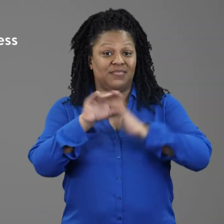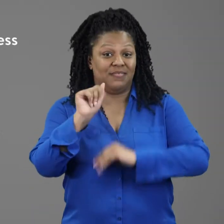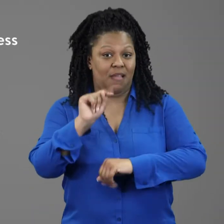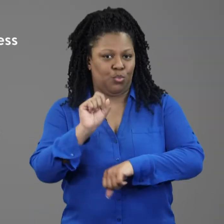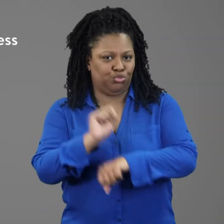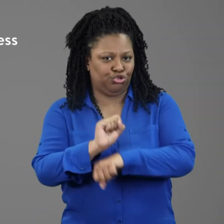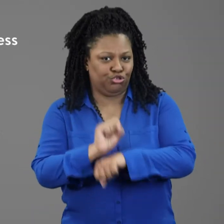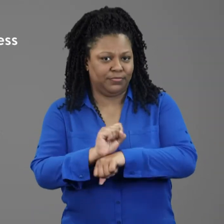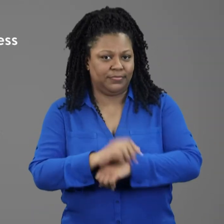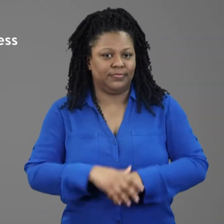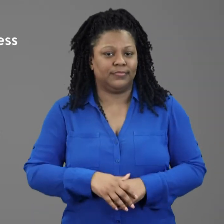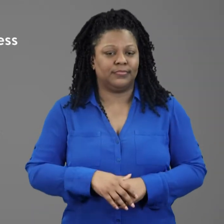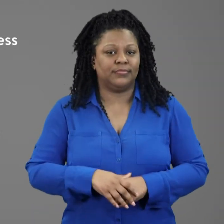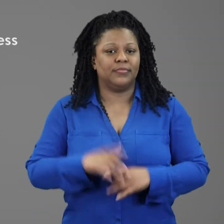Communication access at work